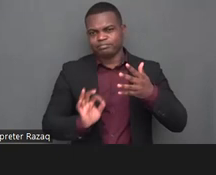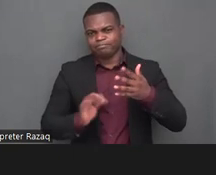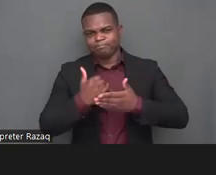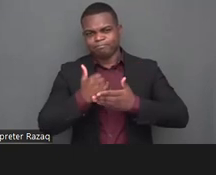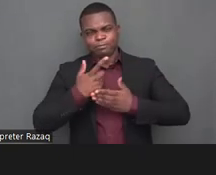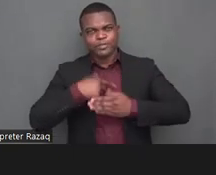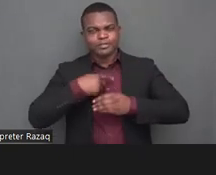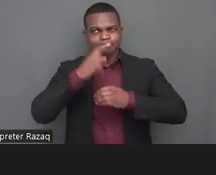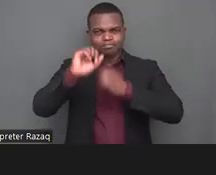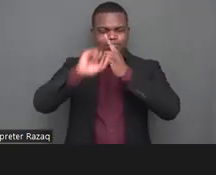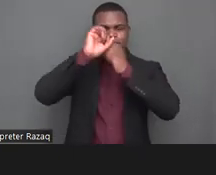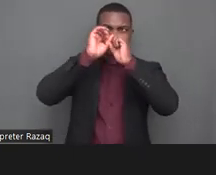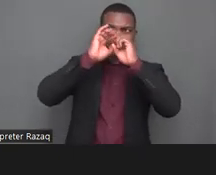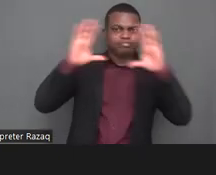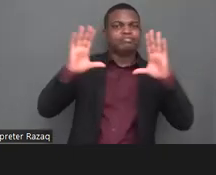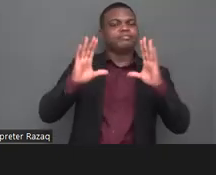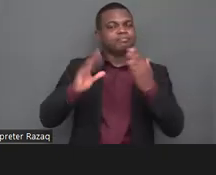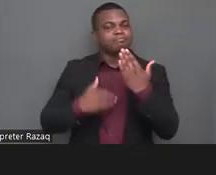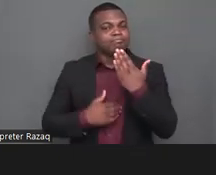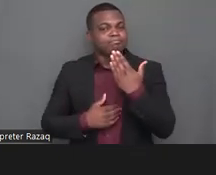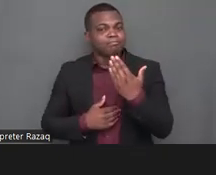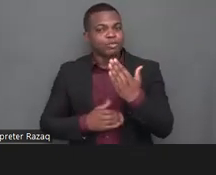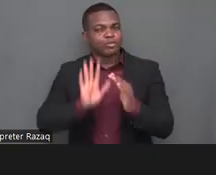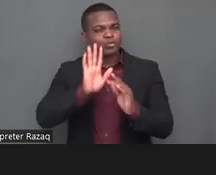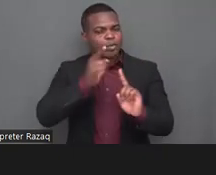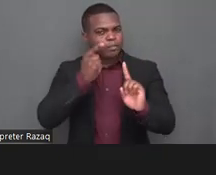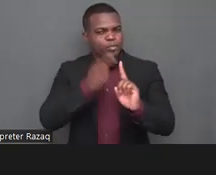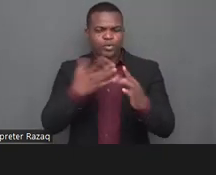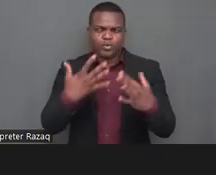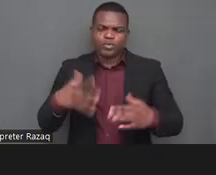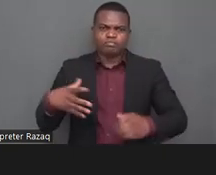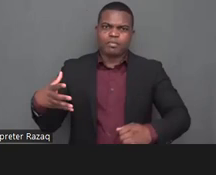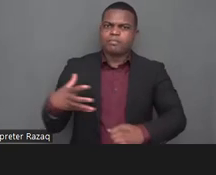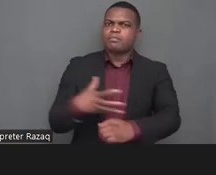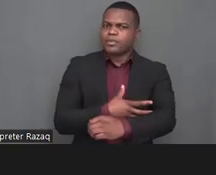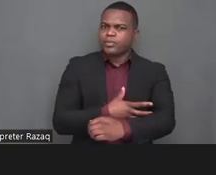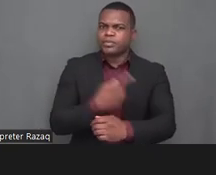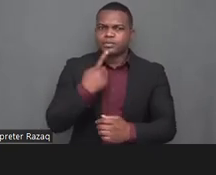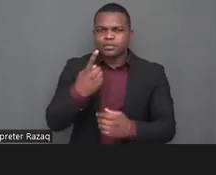are not just about the technology but also the perceptions uh and i really like the idea of